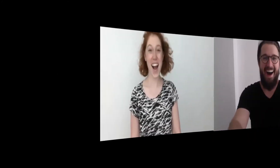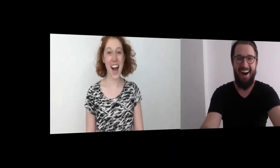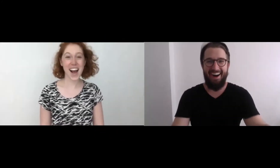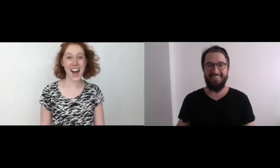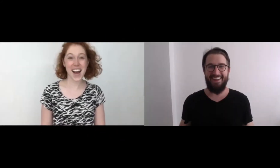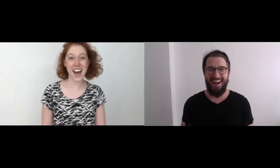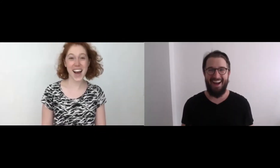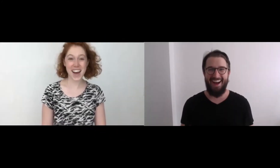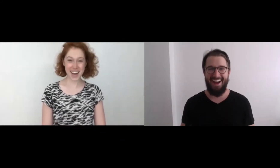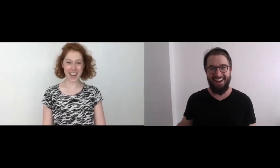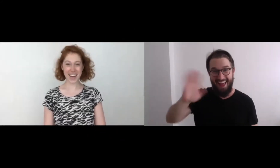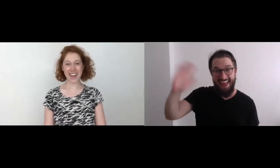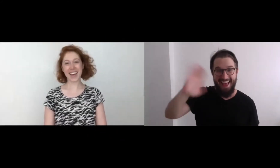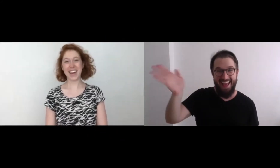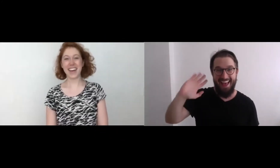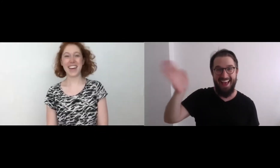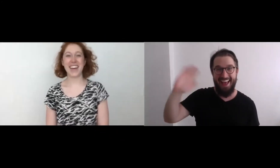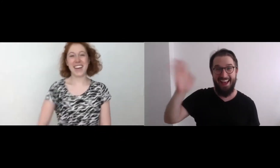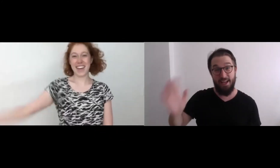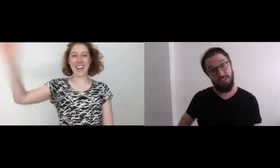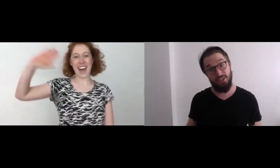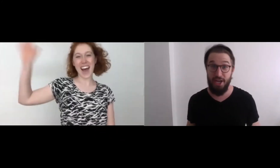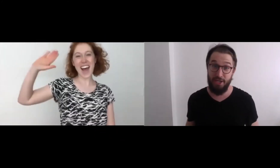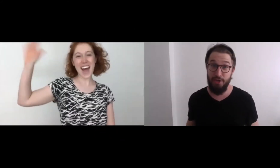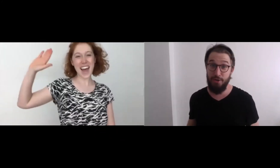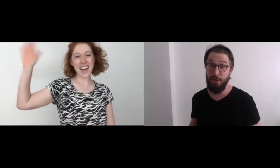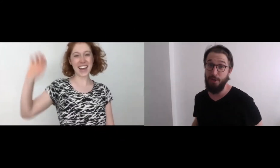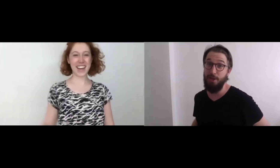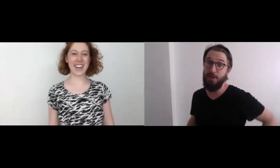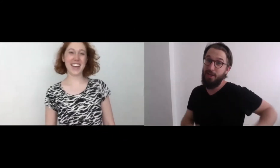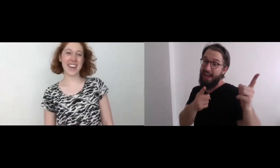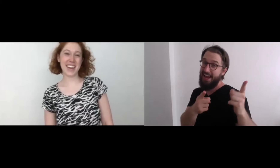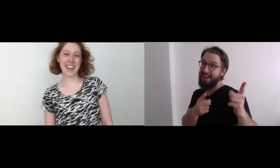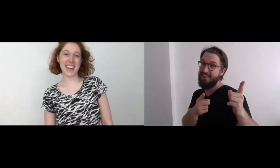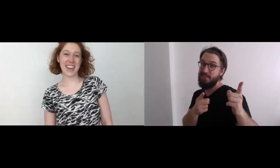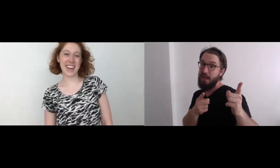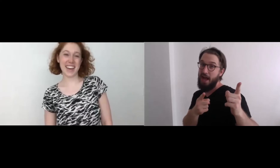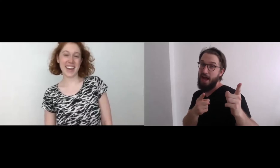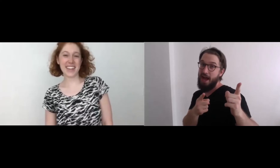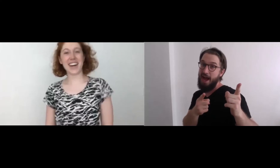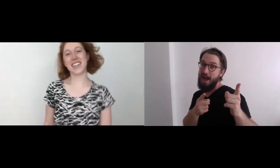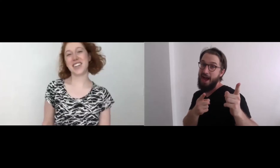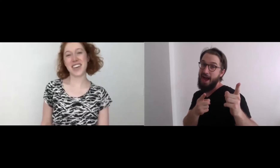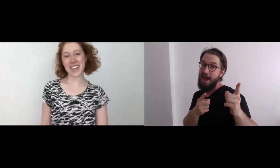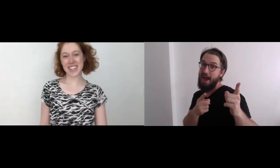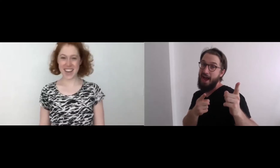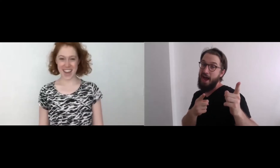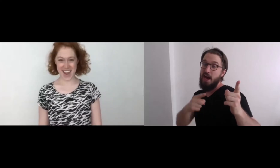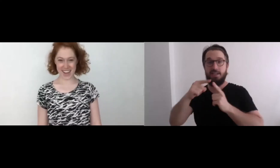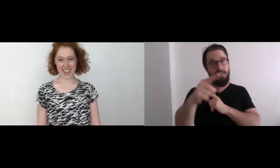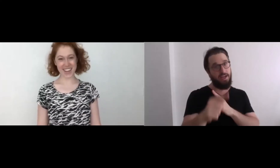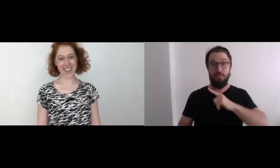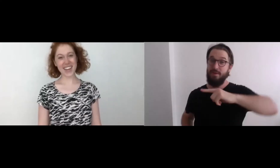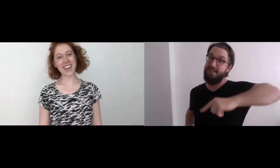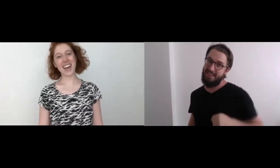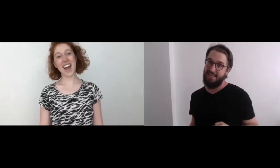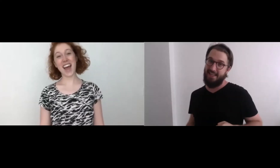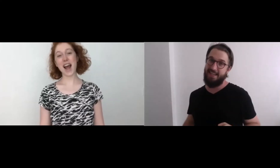Alright, hey! It's Nick Noodle and... [Tasha] Hi! Tasha with a T!